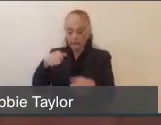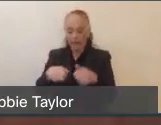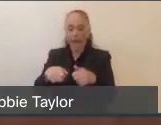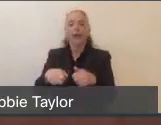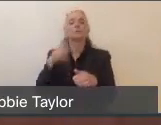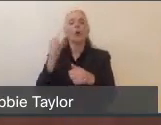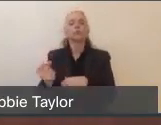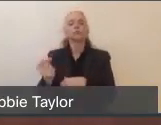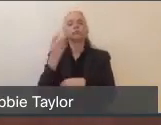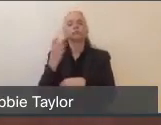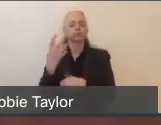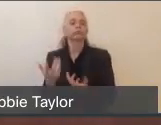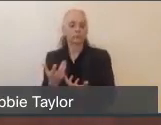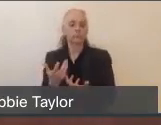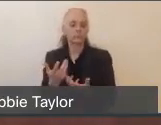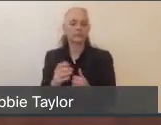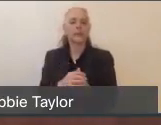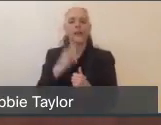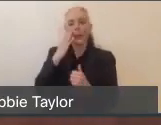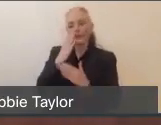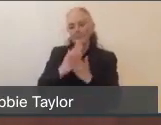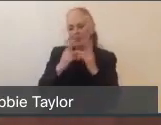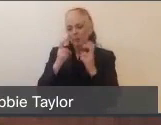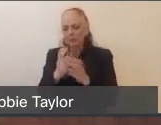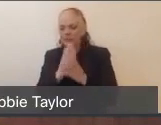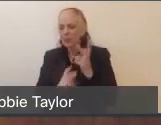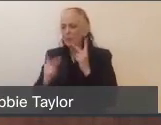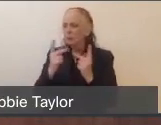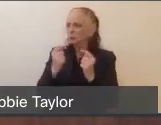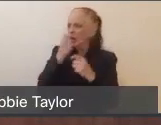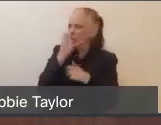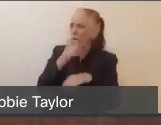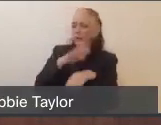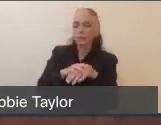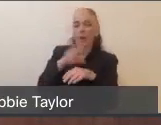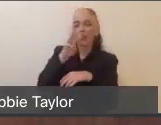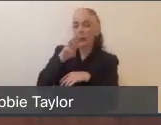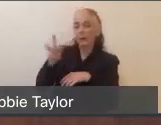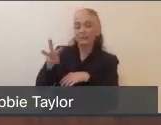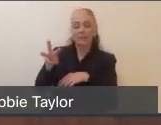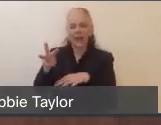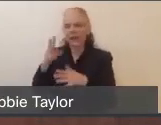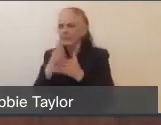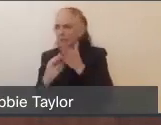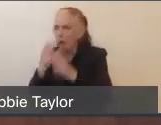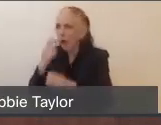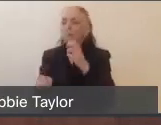I realize we had a few issues, those that were trying to watch via the website, this entire webinar is recorded and we will be posting it